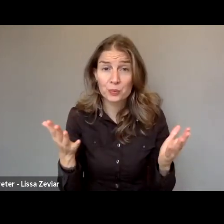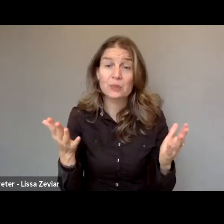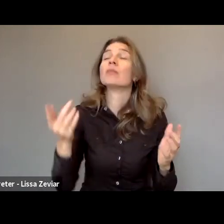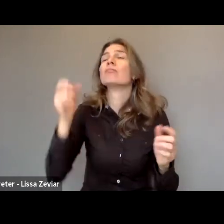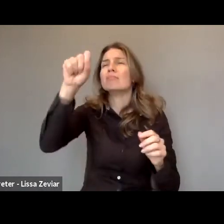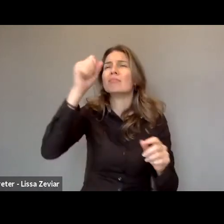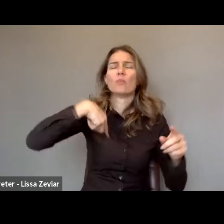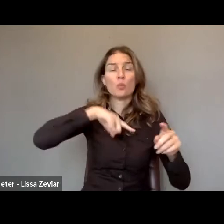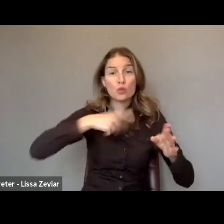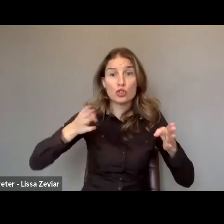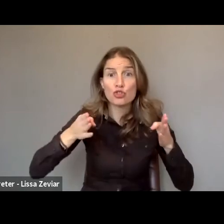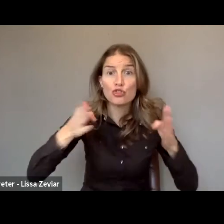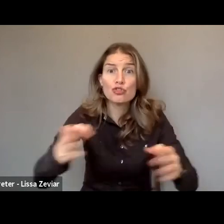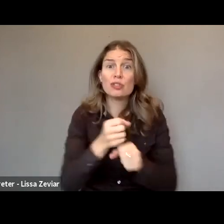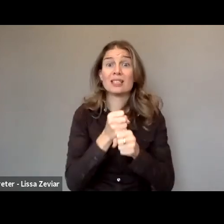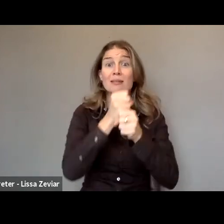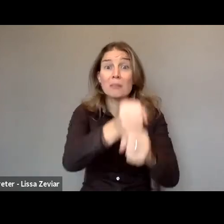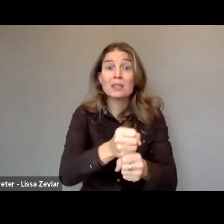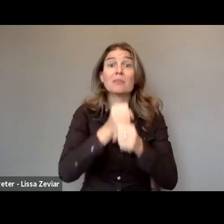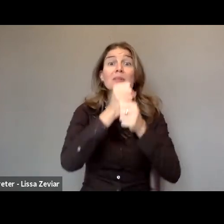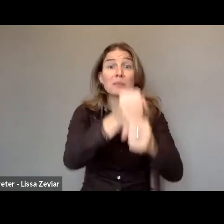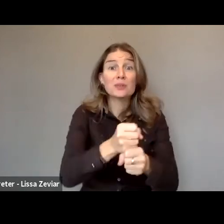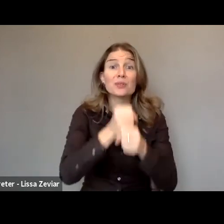There are people who approach us in those demonstration